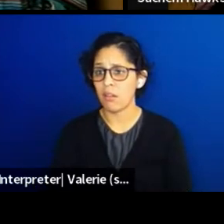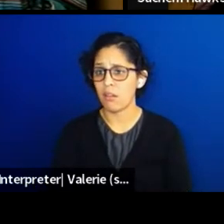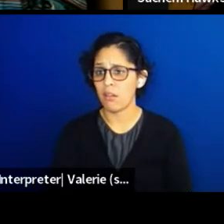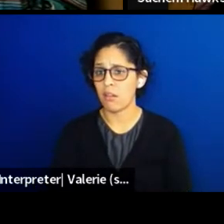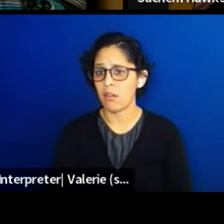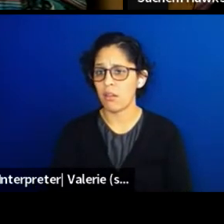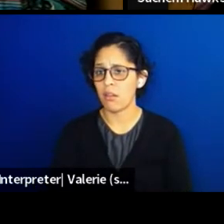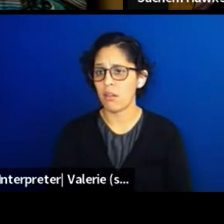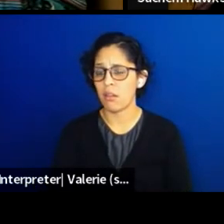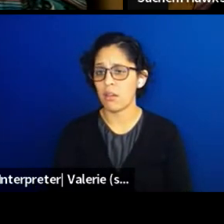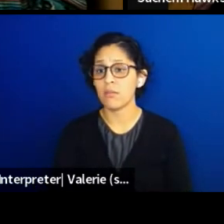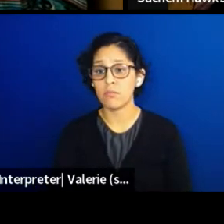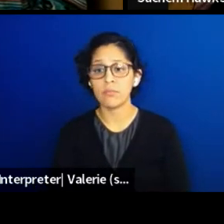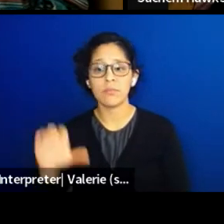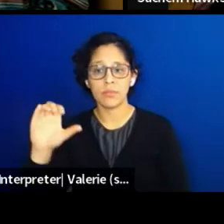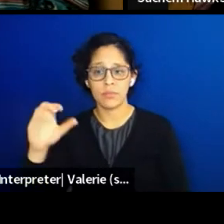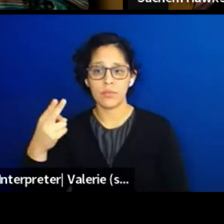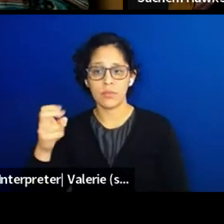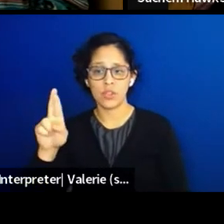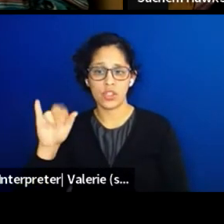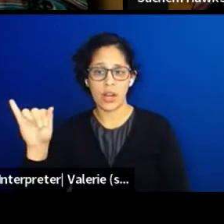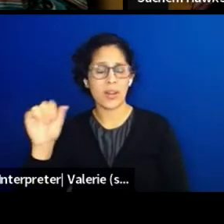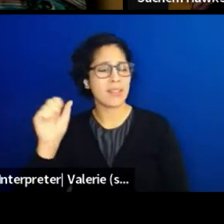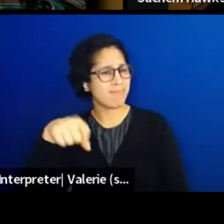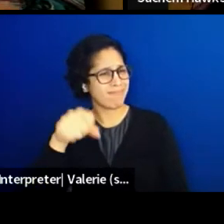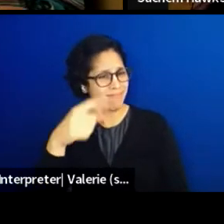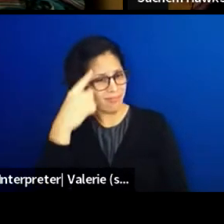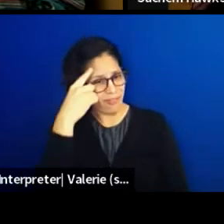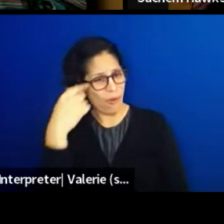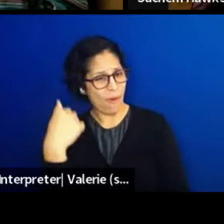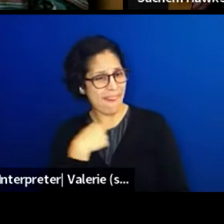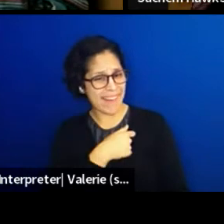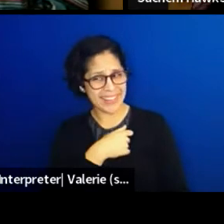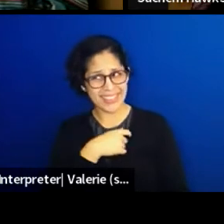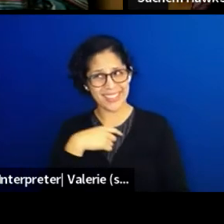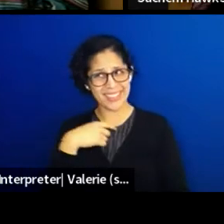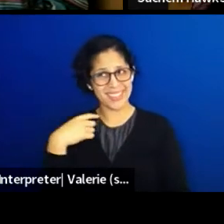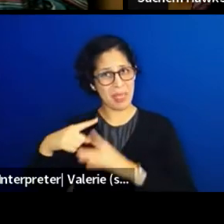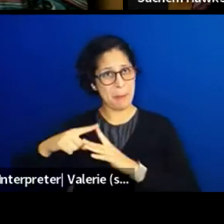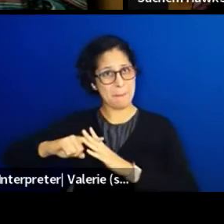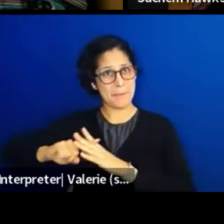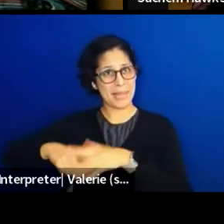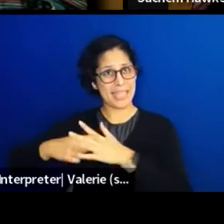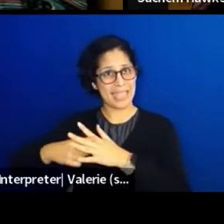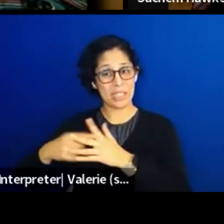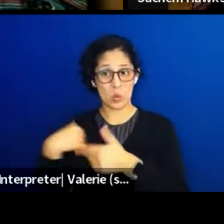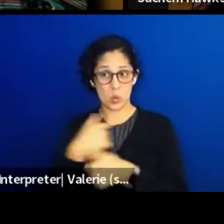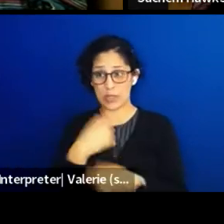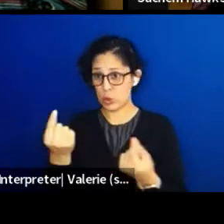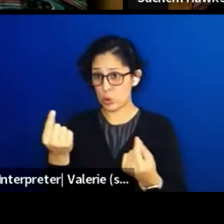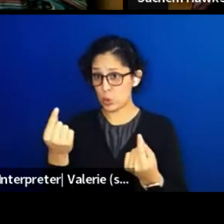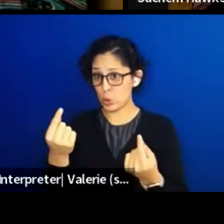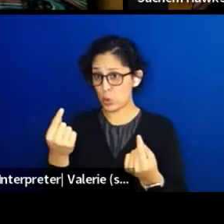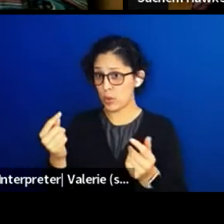Hi, yeah well, for us from the beginning, like the very first thing that we did was talk to the people. He's laying, this was in South Louisiana.